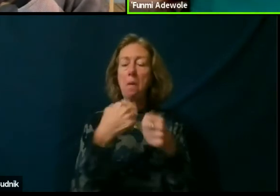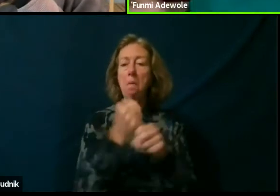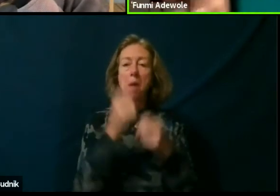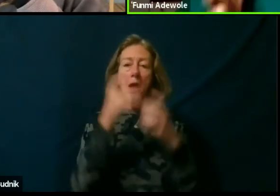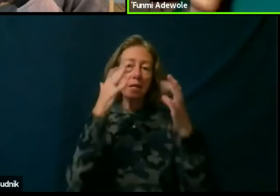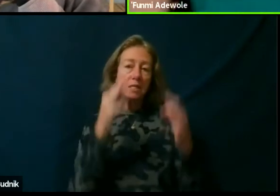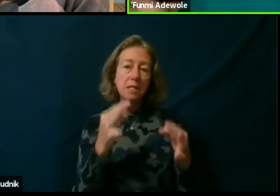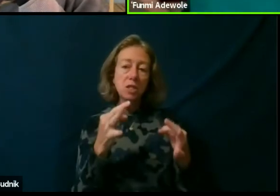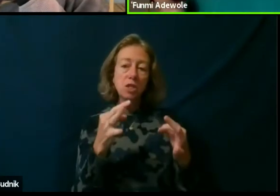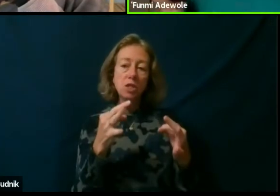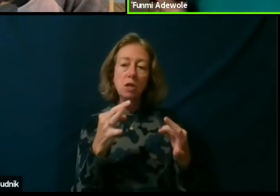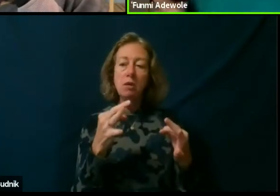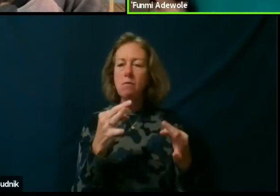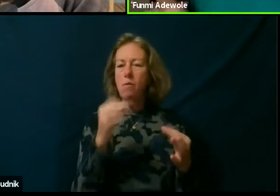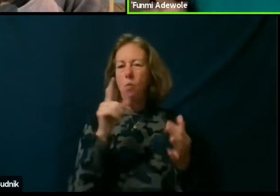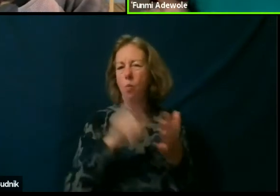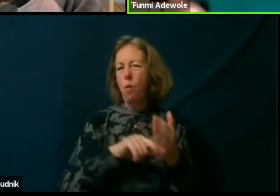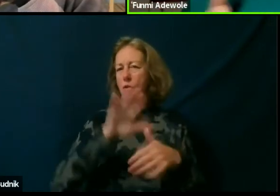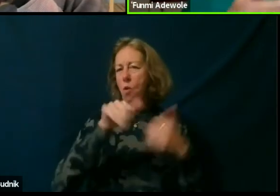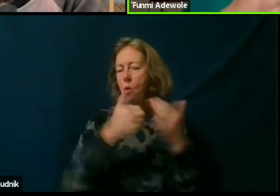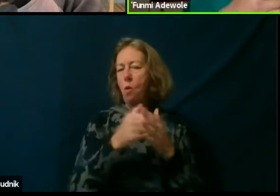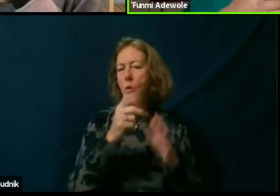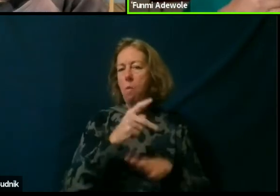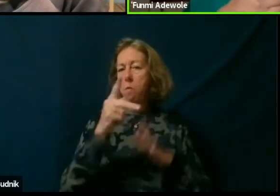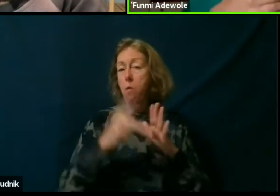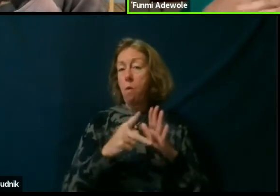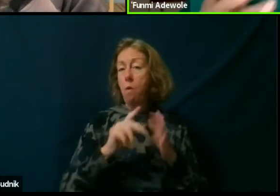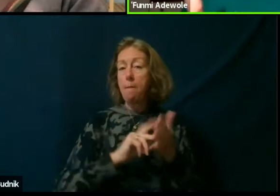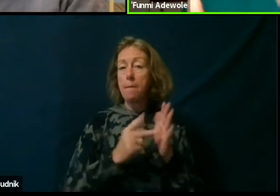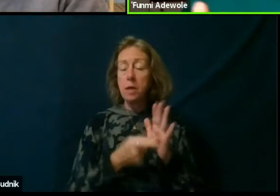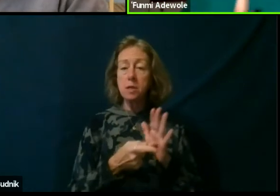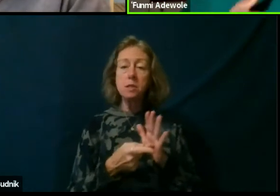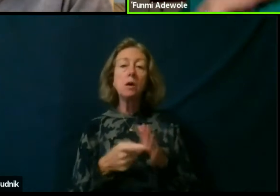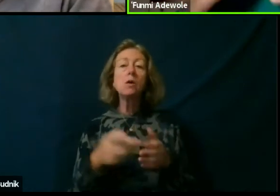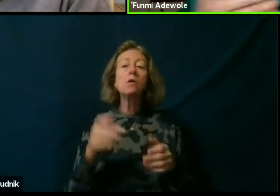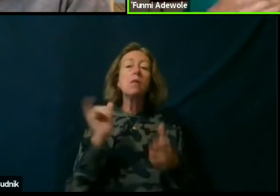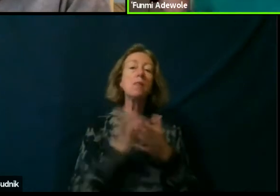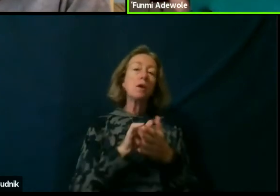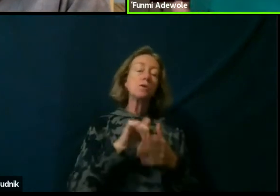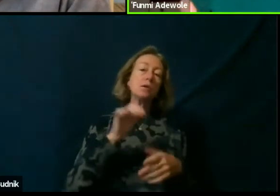what this whole program is about. So there is an issue what do you select